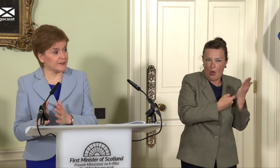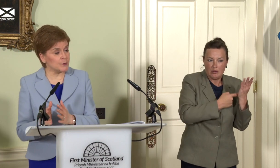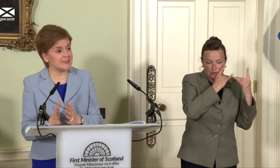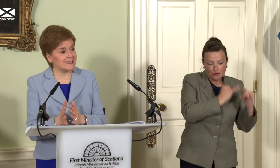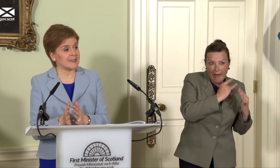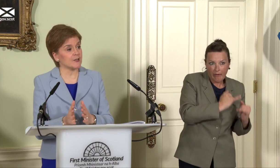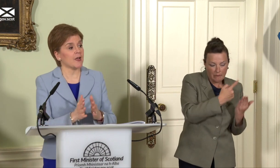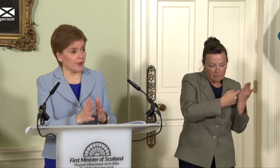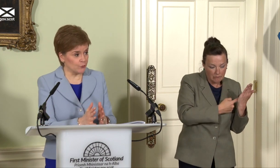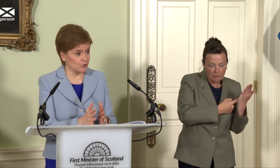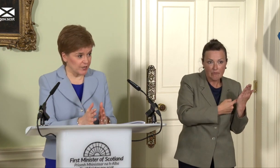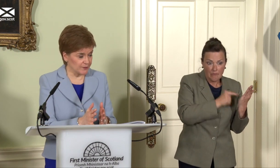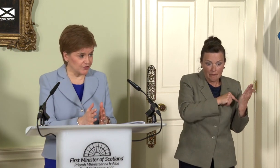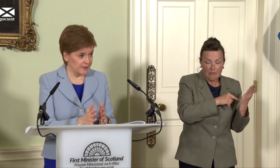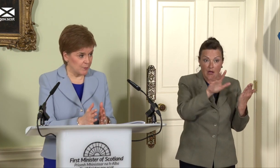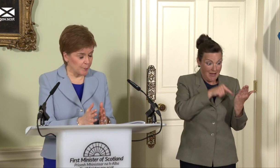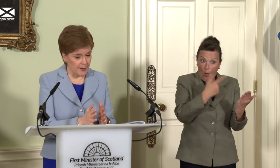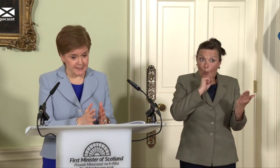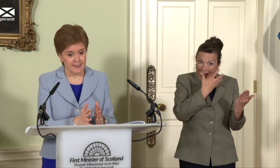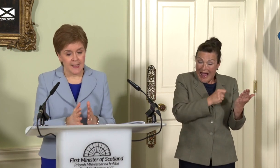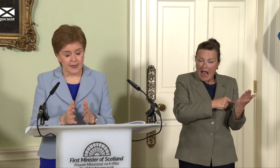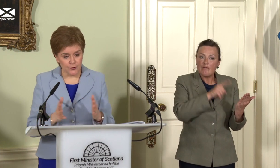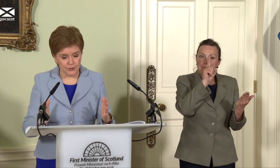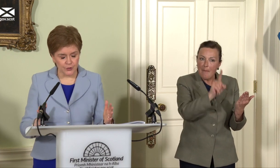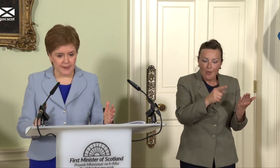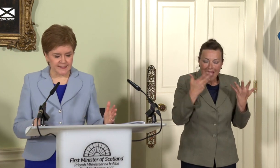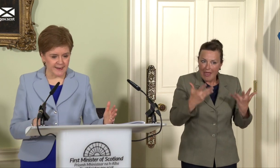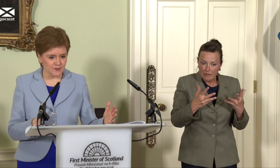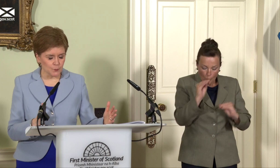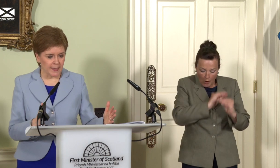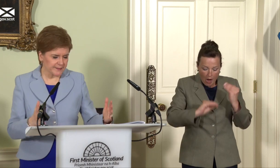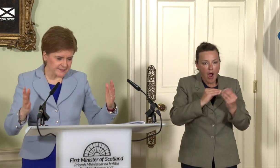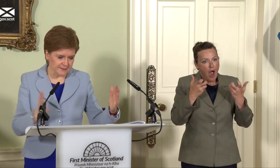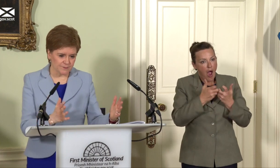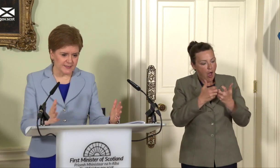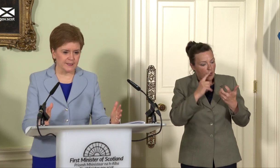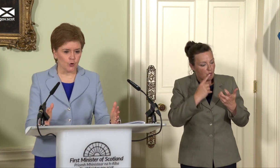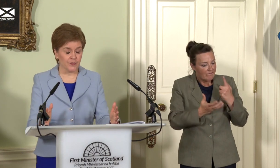we need to set out how those challenges will be met. Now, in a sense, and I said earlier on, this